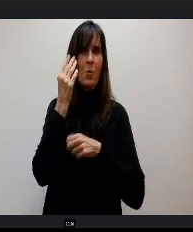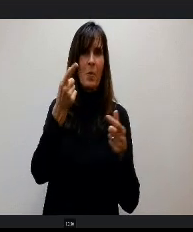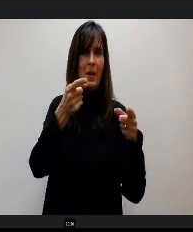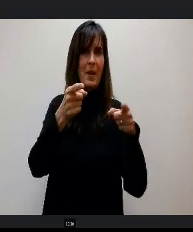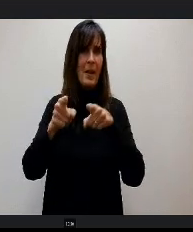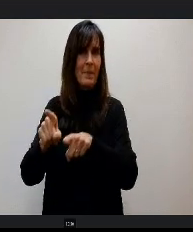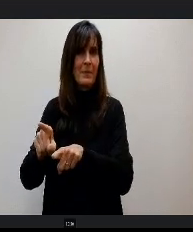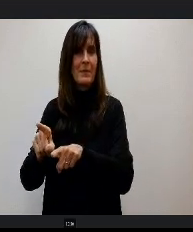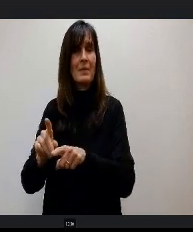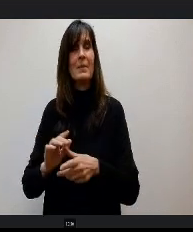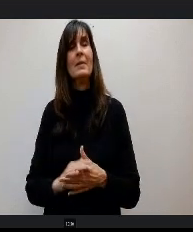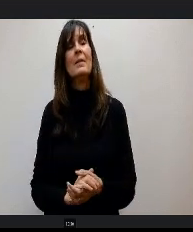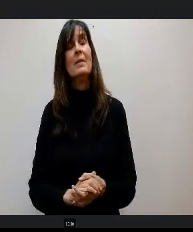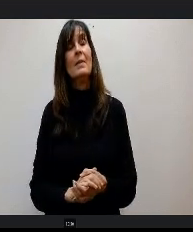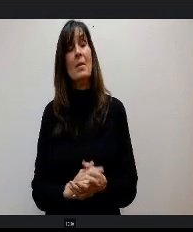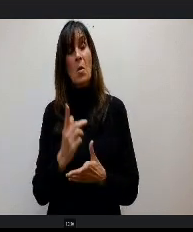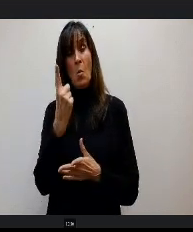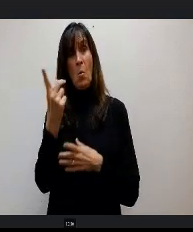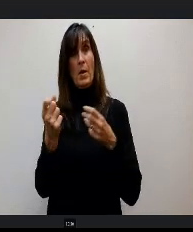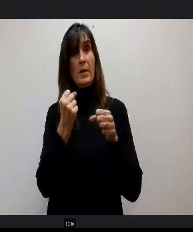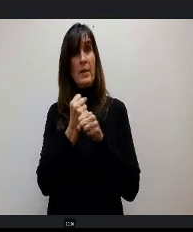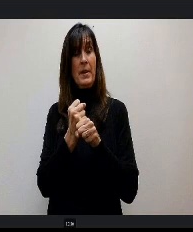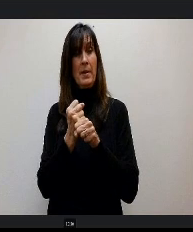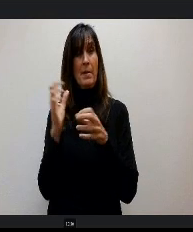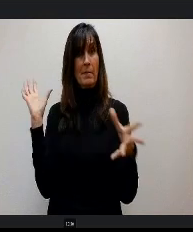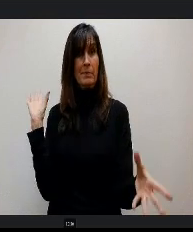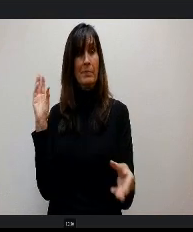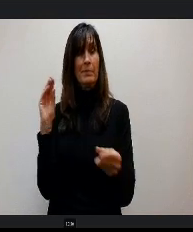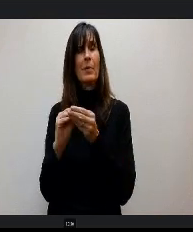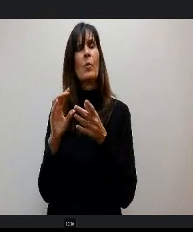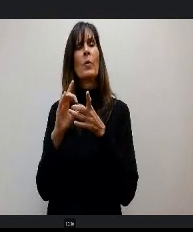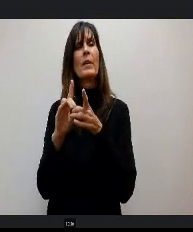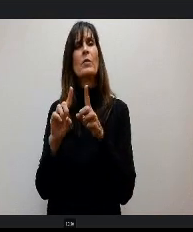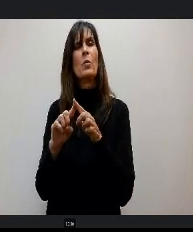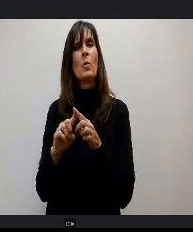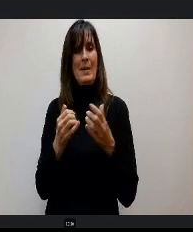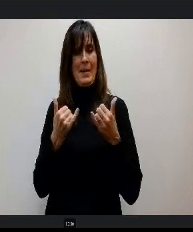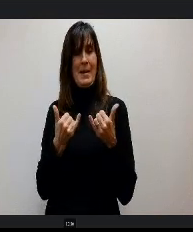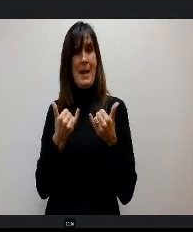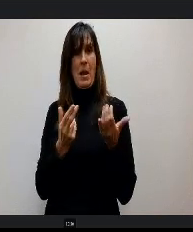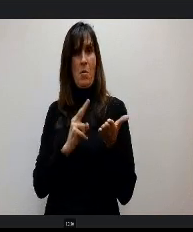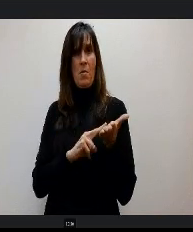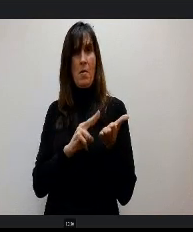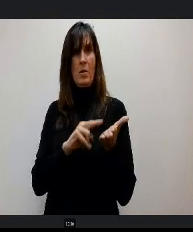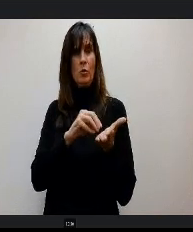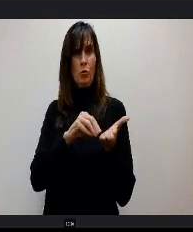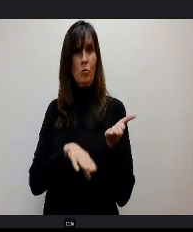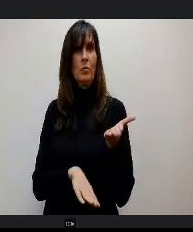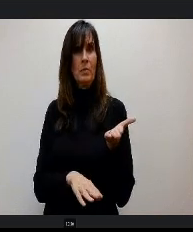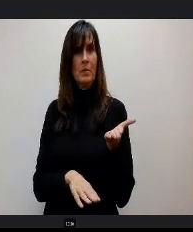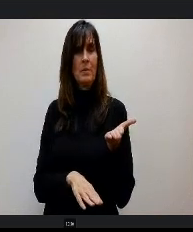also that one year projection is based on our current enrollment numbers and as was previously reported.